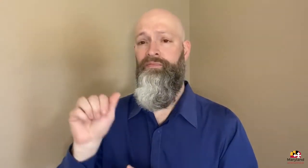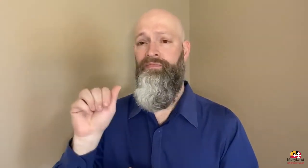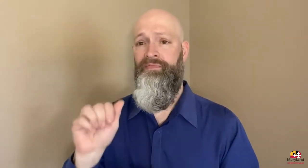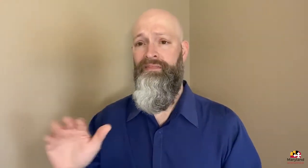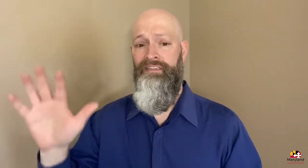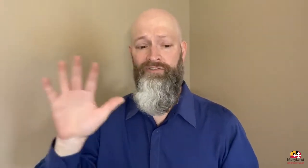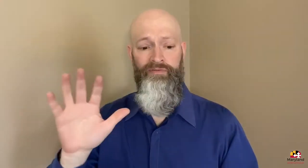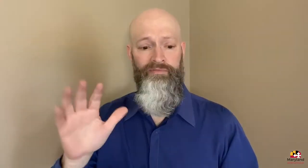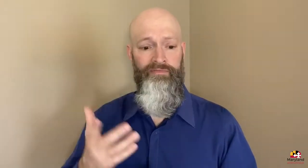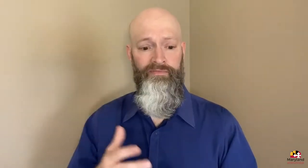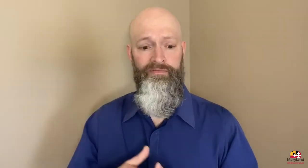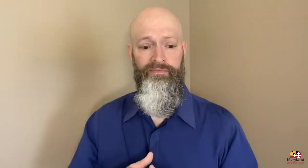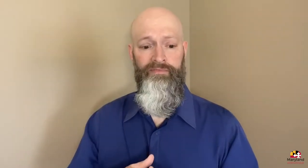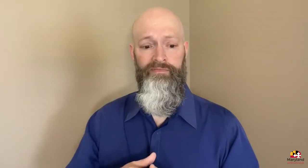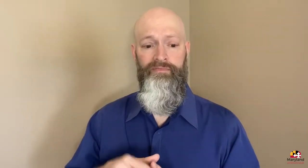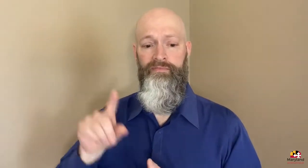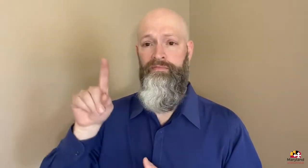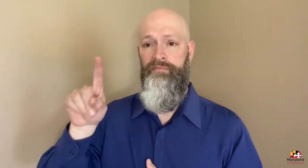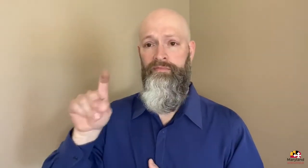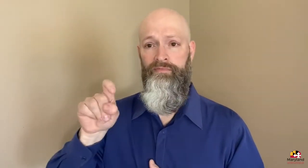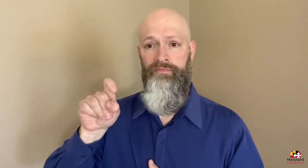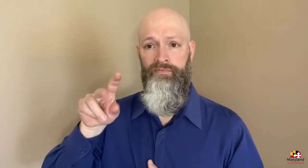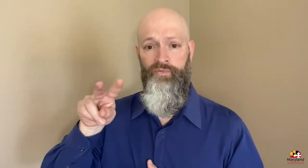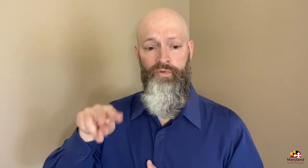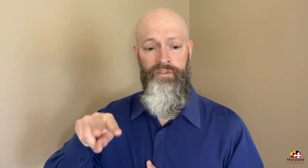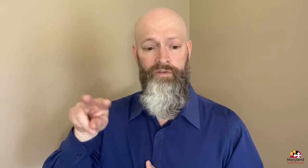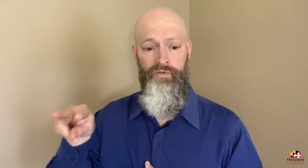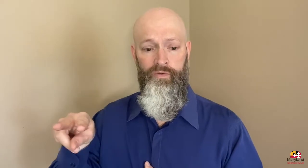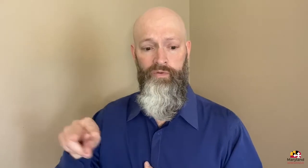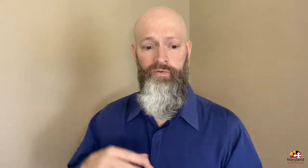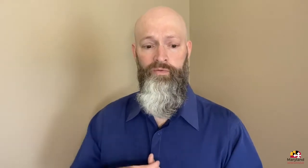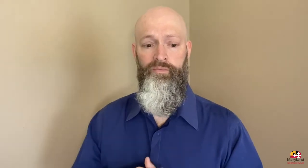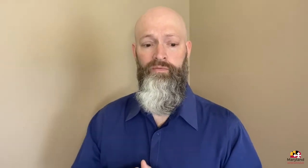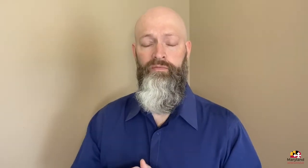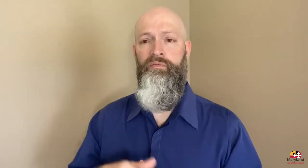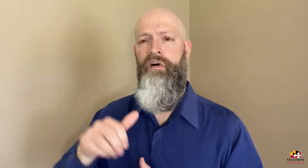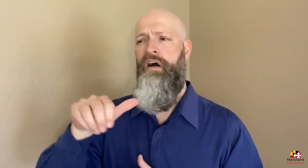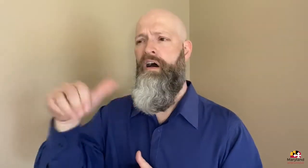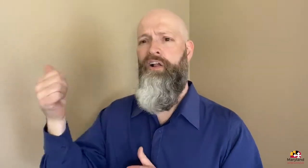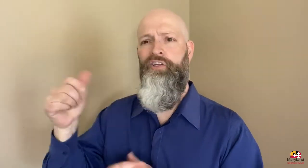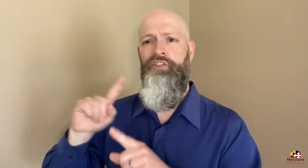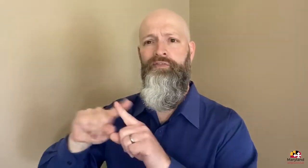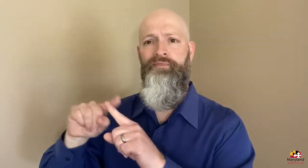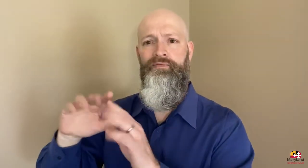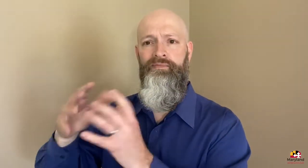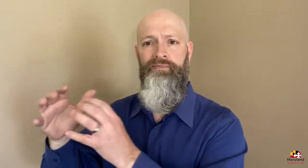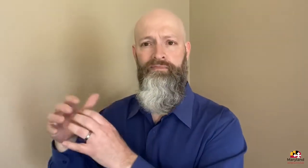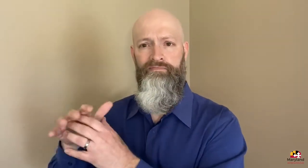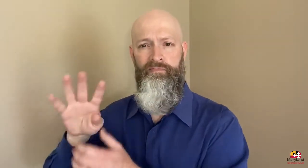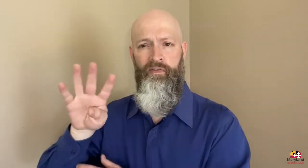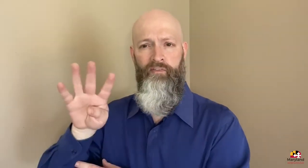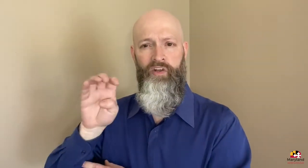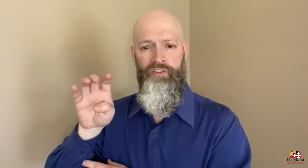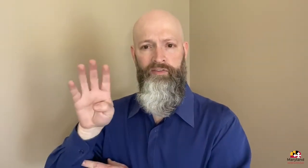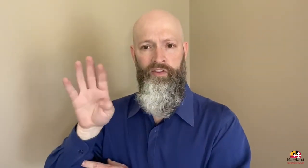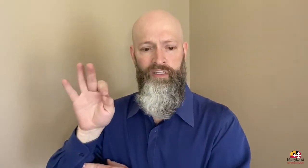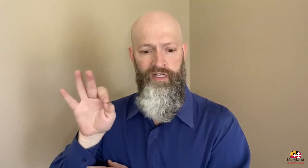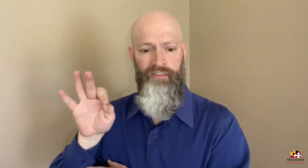Asian confirmed cases: 122. Other confirmed cases: 449.